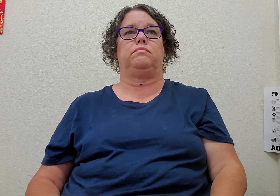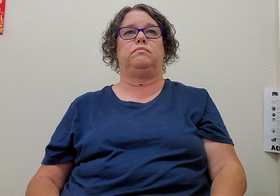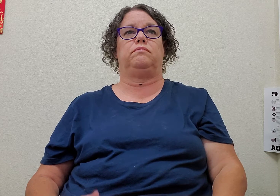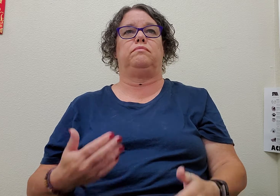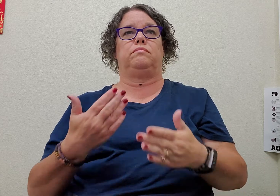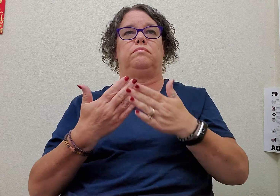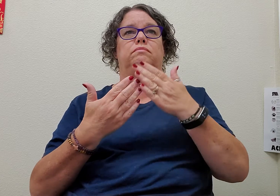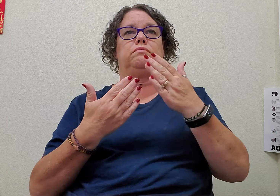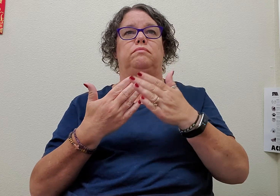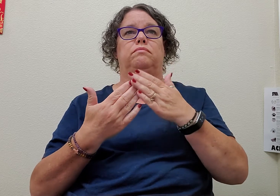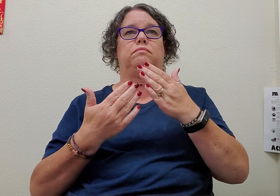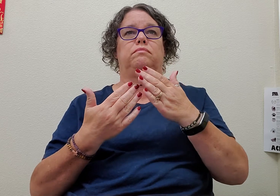easy